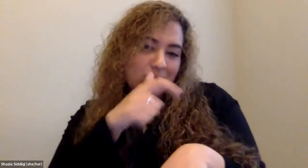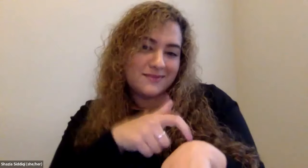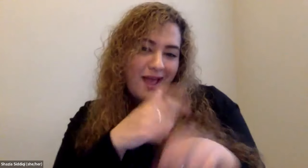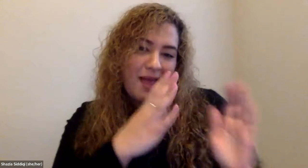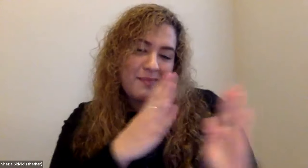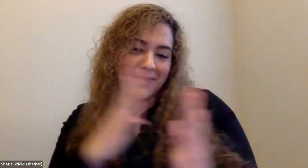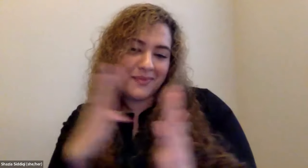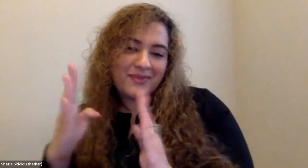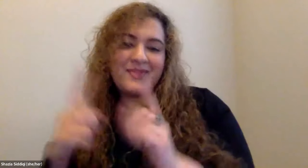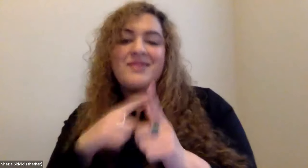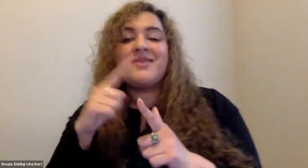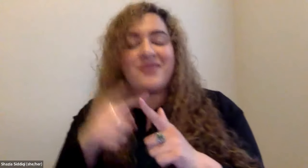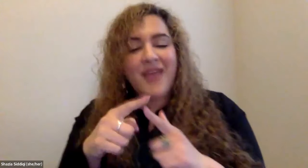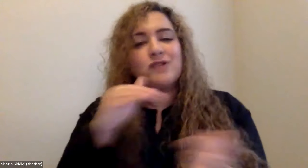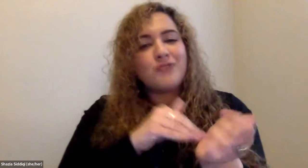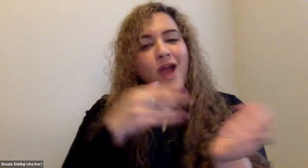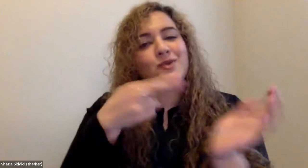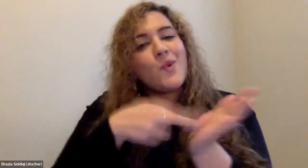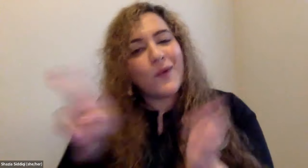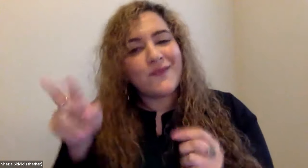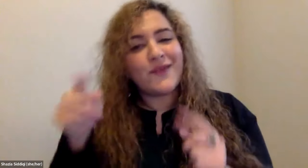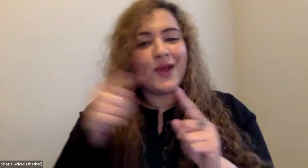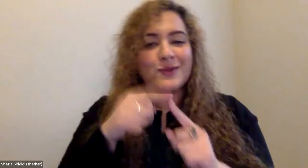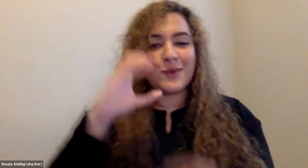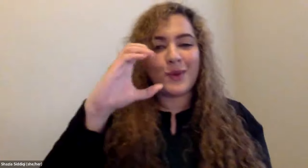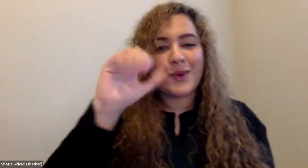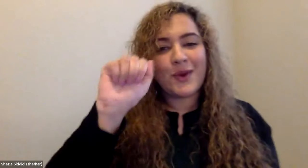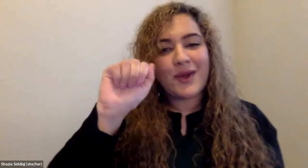Cristine Saunders: So he was on lasix, which is a diuretic he was on that for a long time.